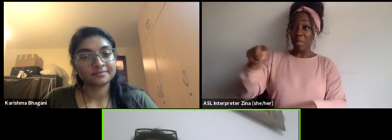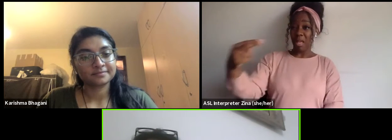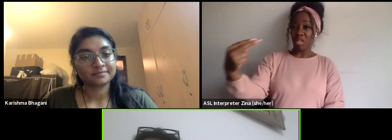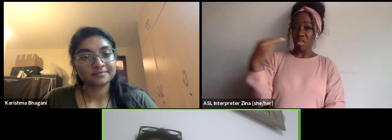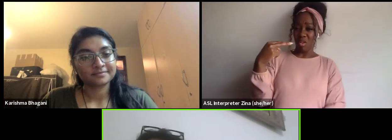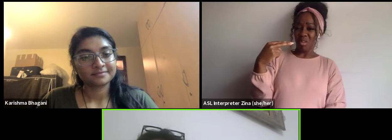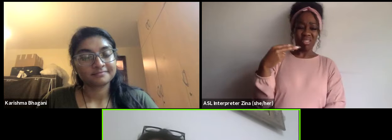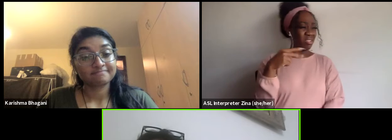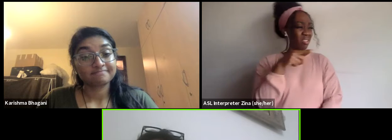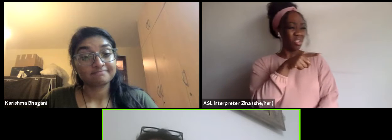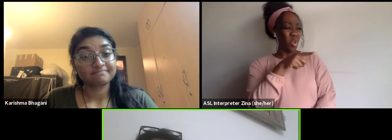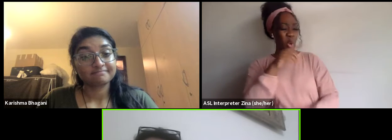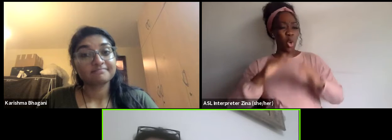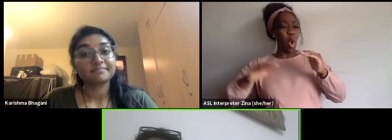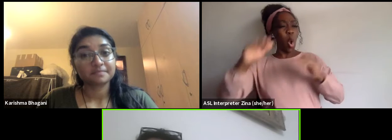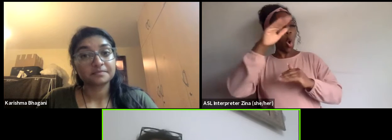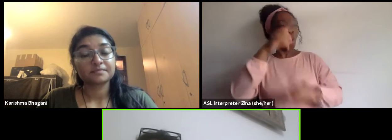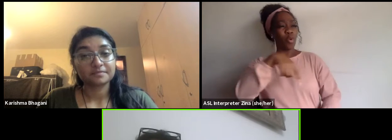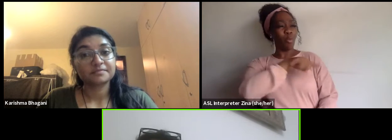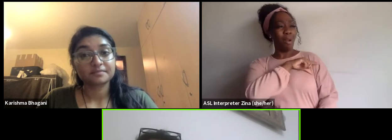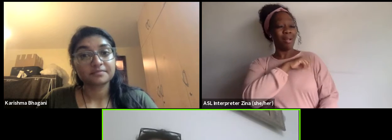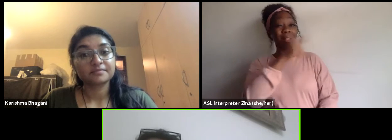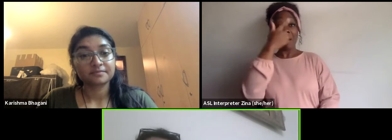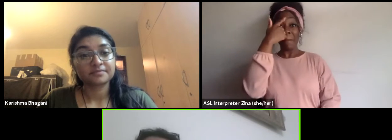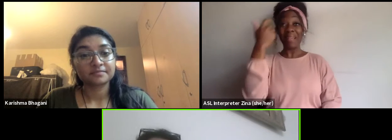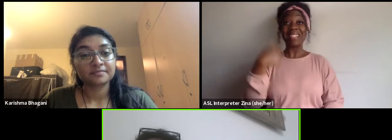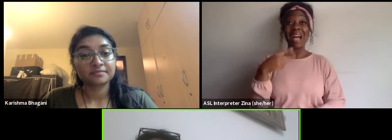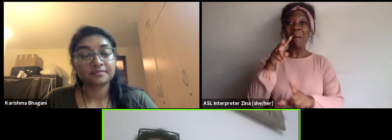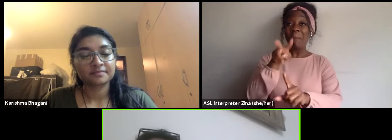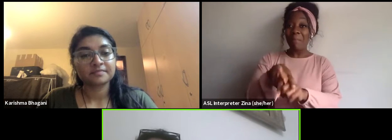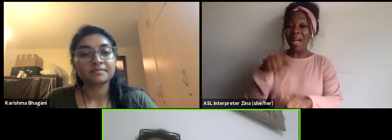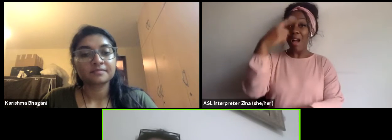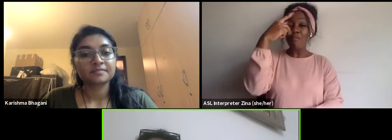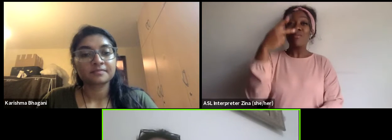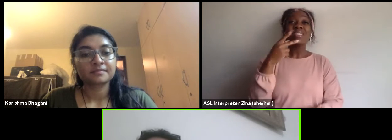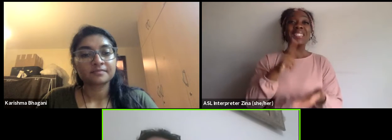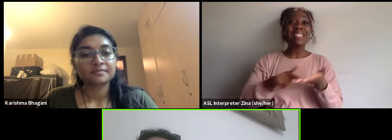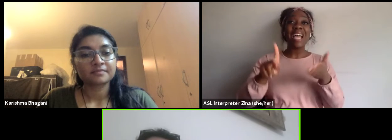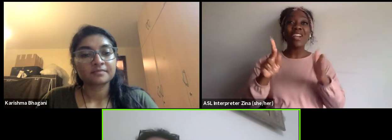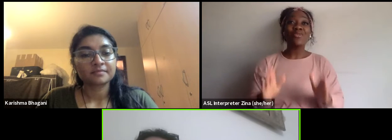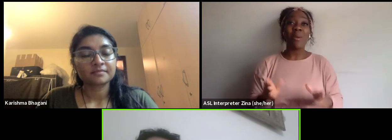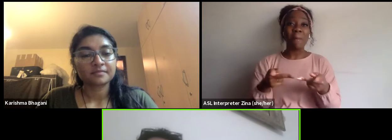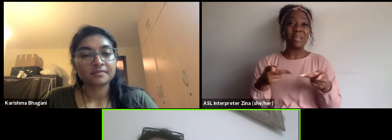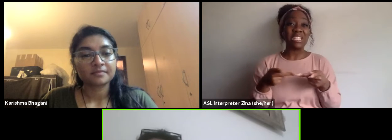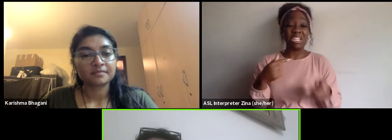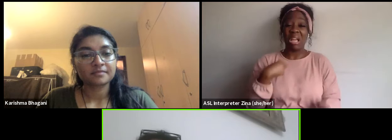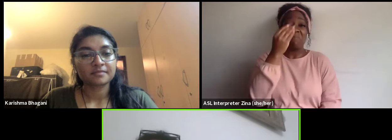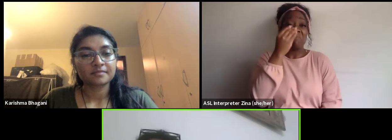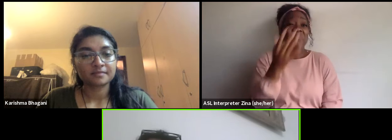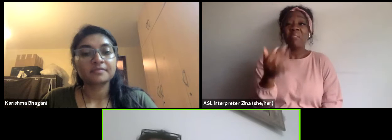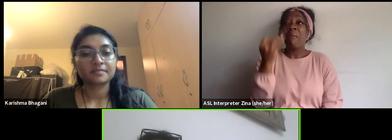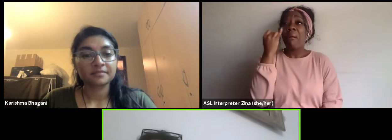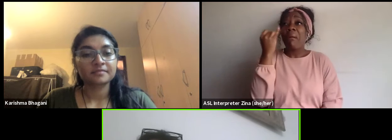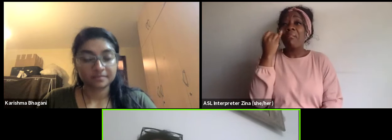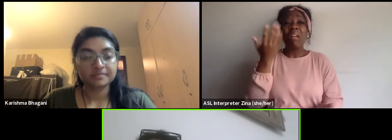Because I applied for secretary I didn't mind. I was saying even if it's a cleaning lady, first respect